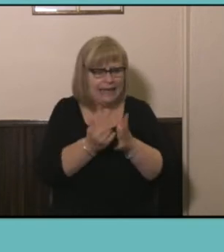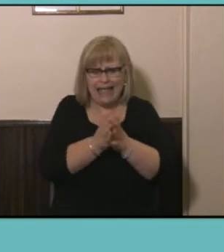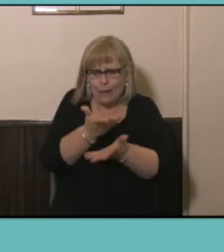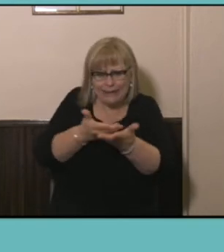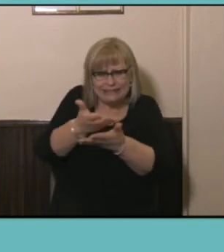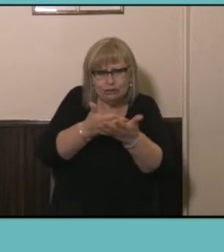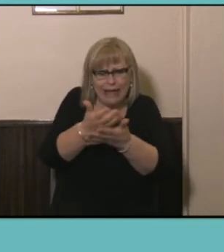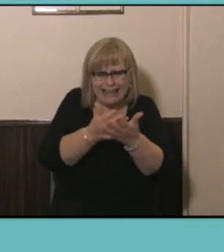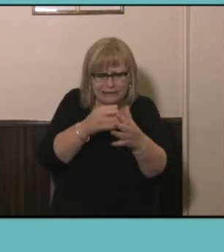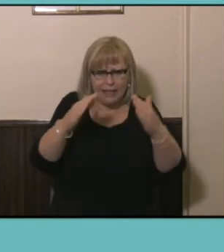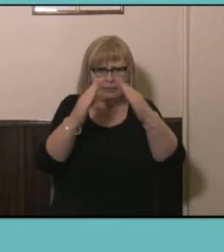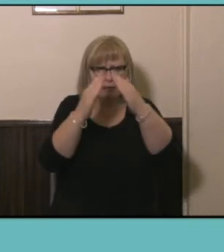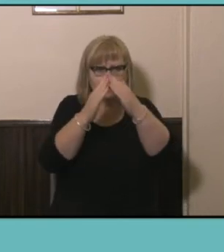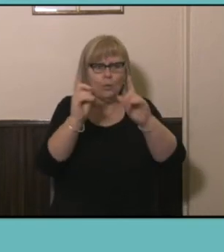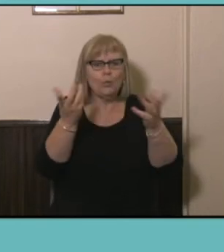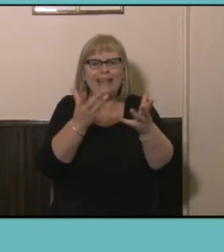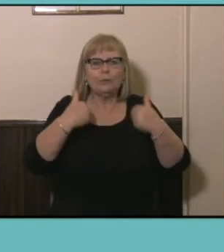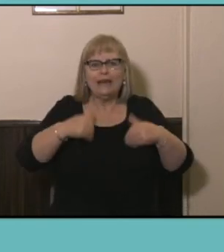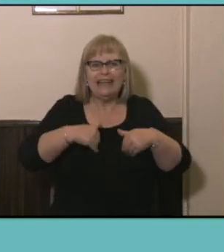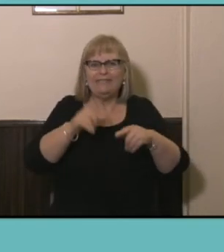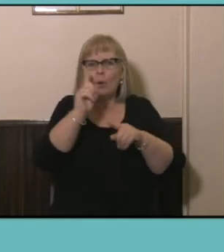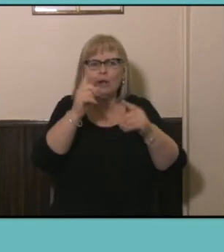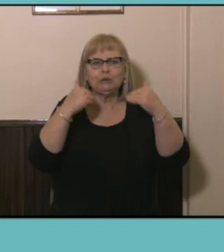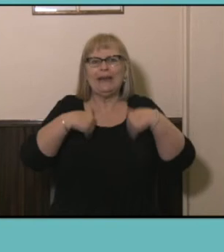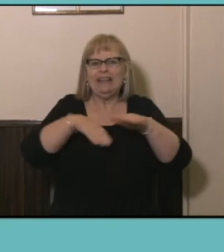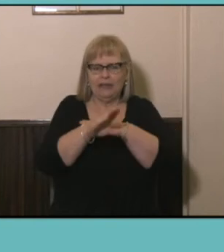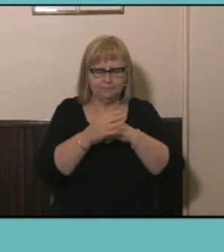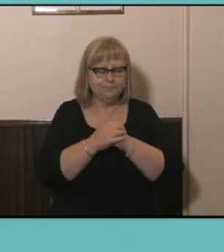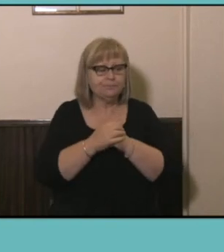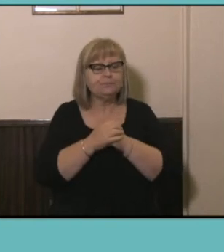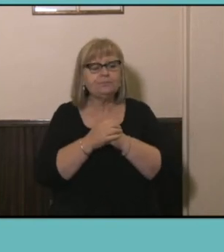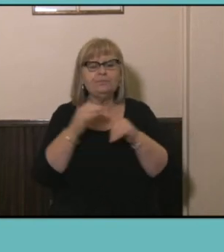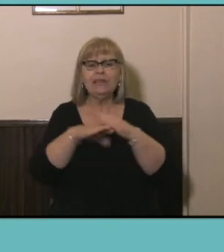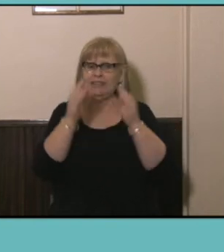the houses that we live in. In the education field so this slide is giving